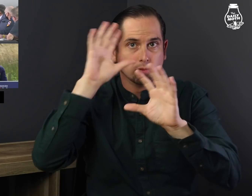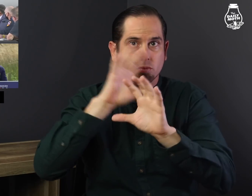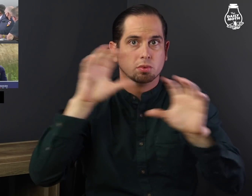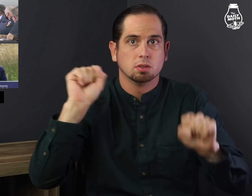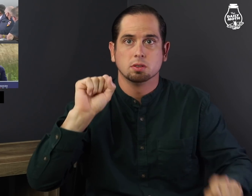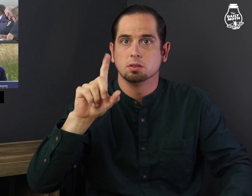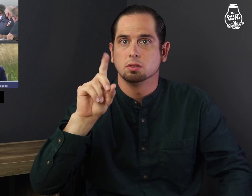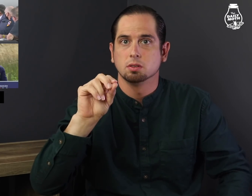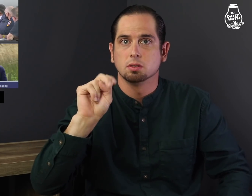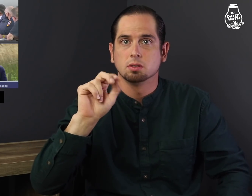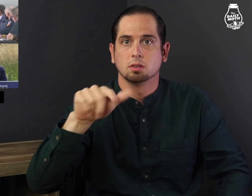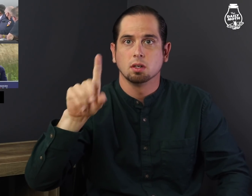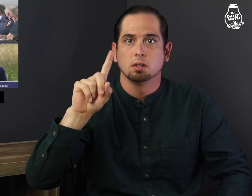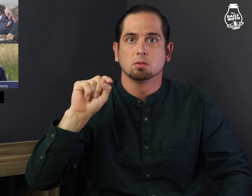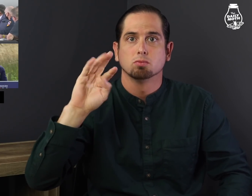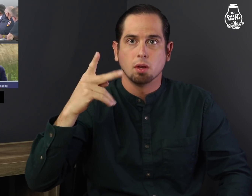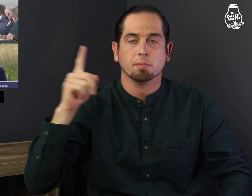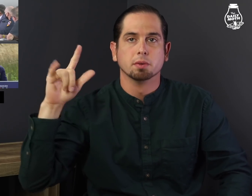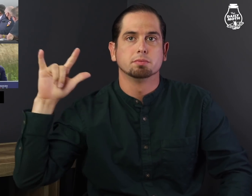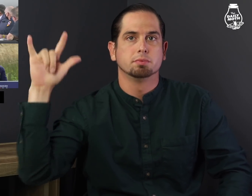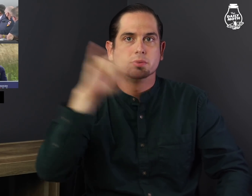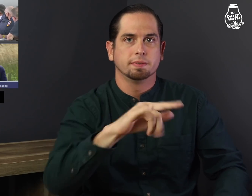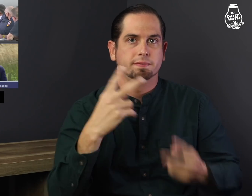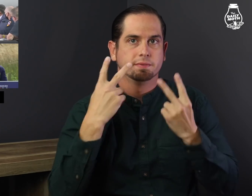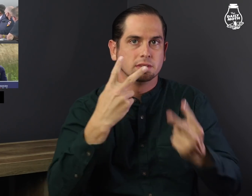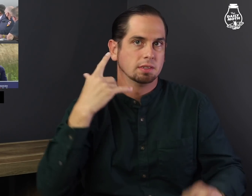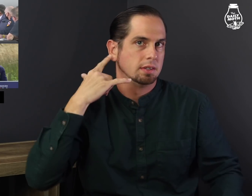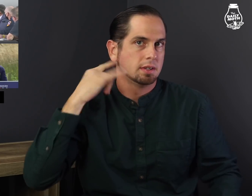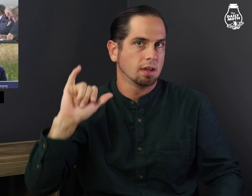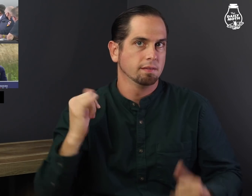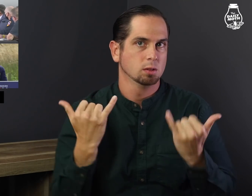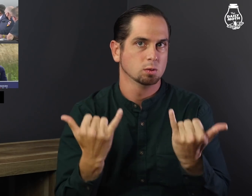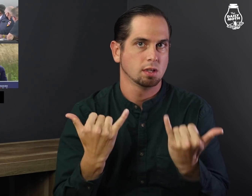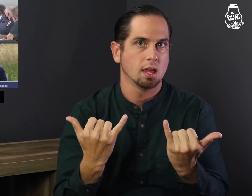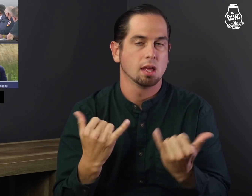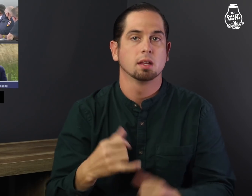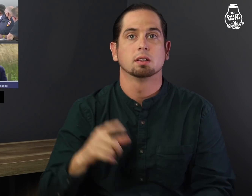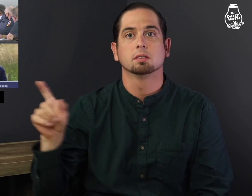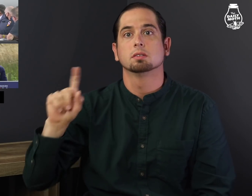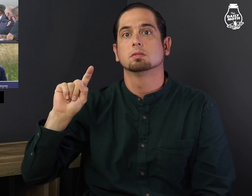President Donald Trump visited California today.